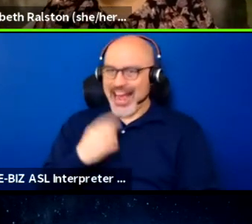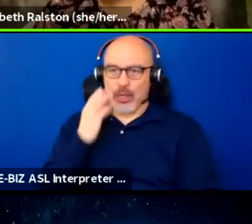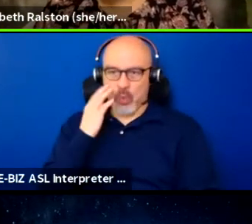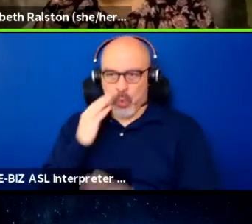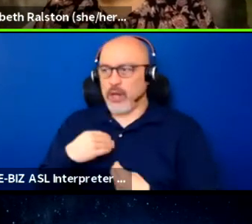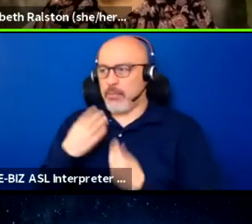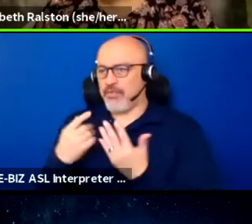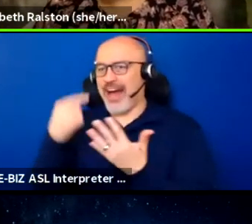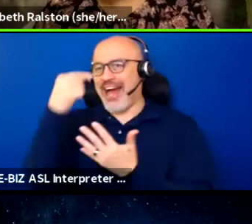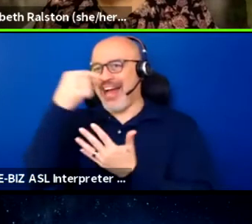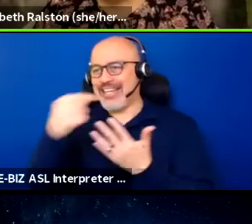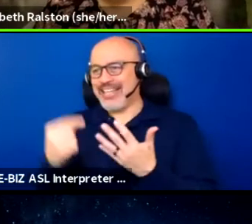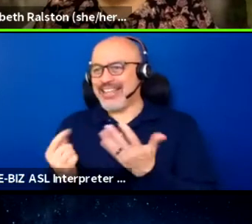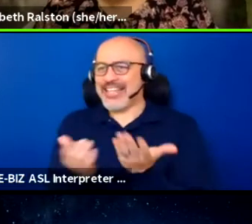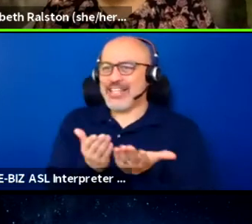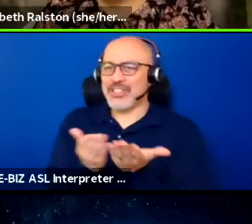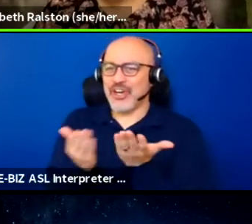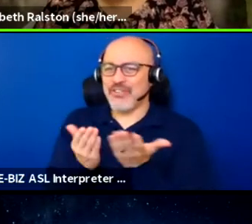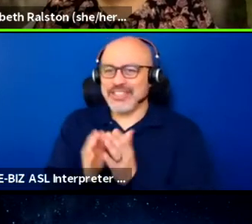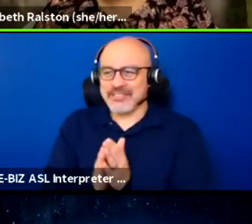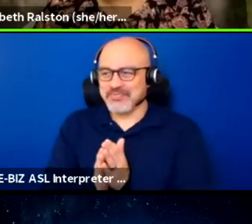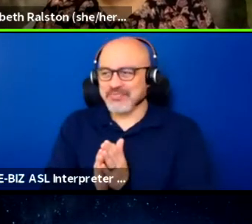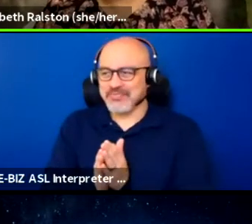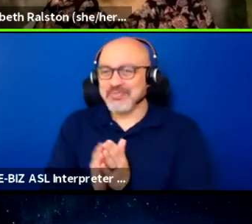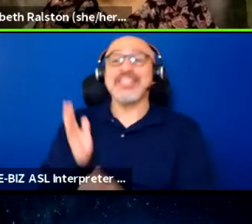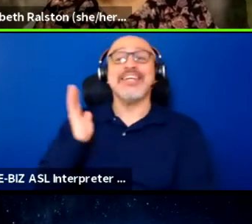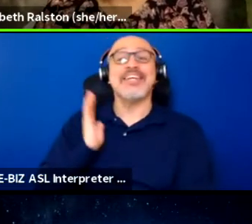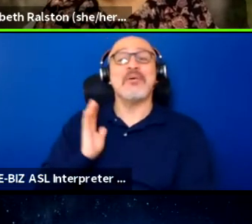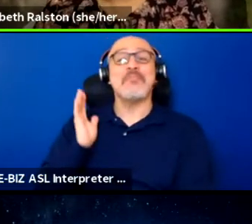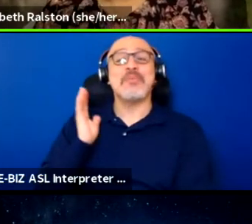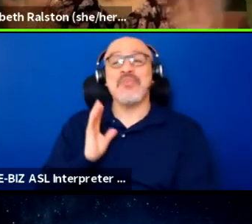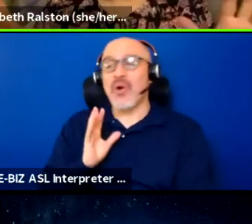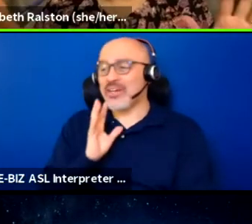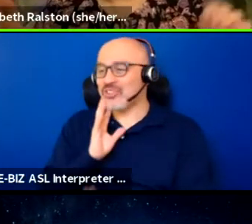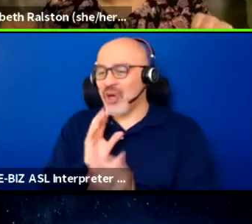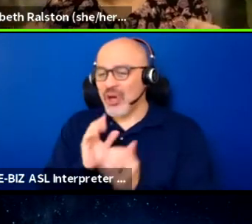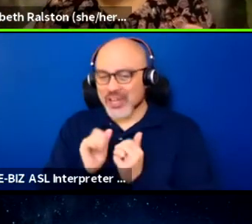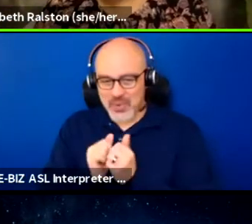And I once was talking with someone who ran a film festival,